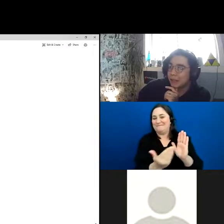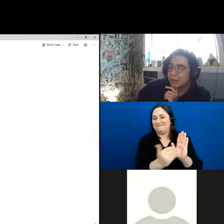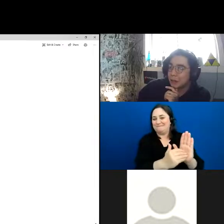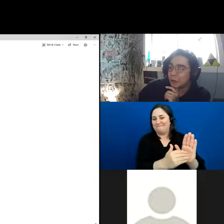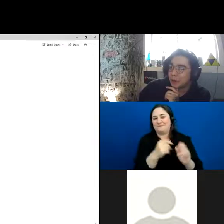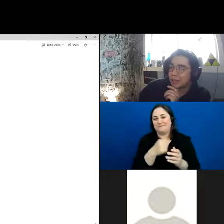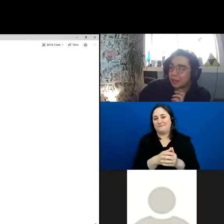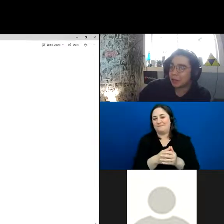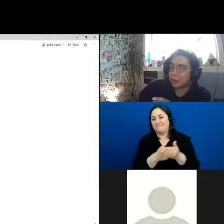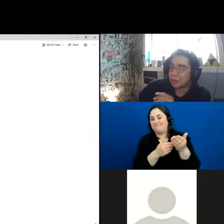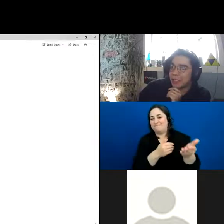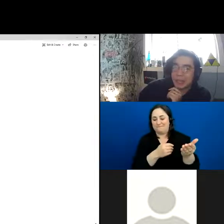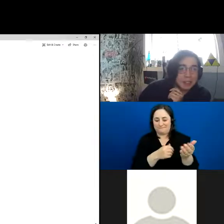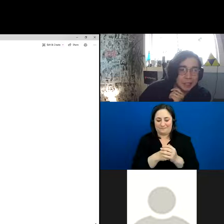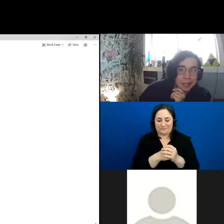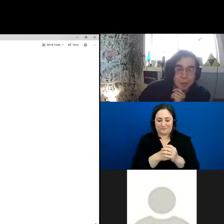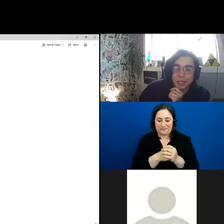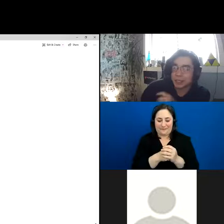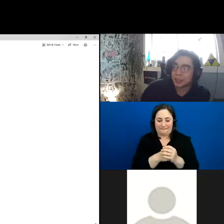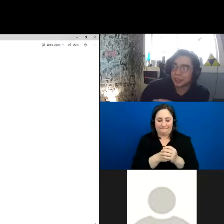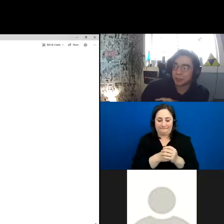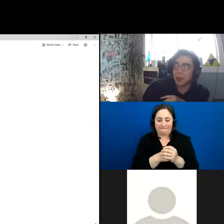So, I will give everyone a few seconds to guess what this one is as well.